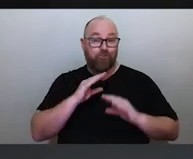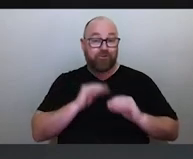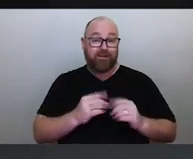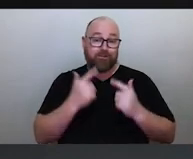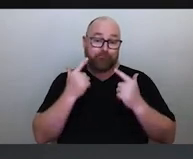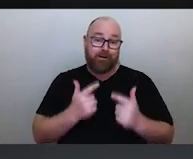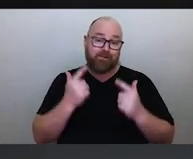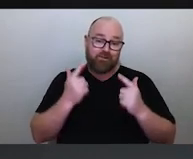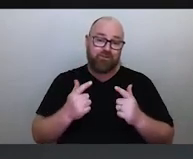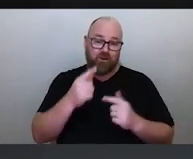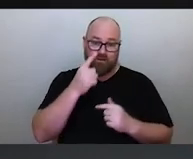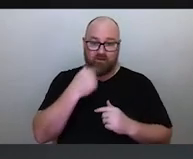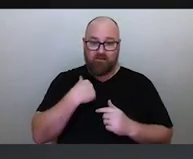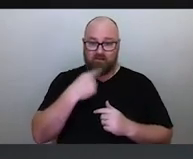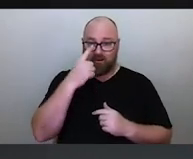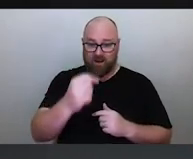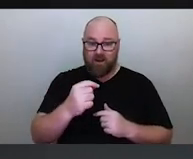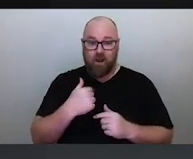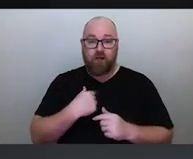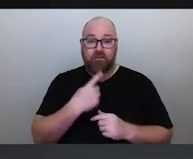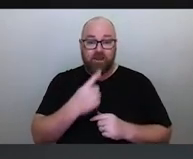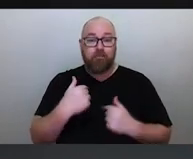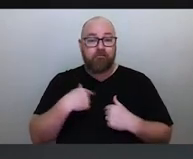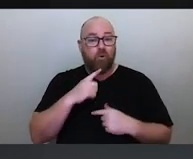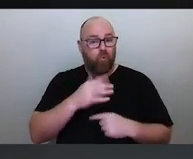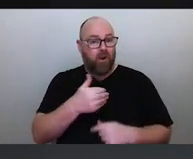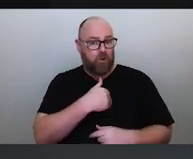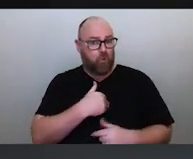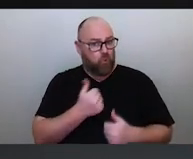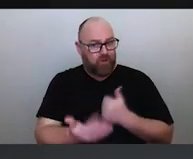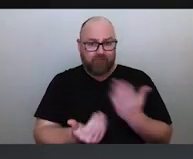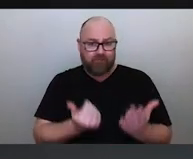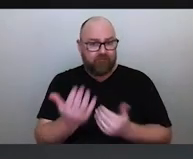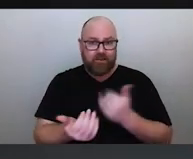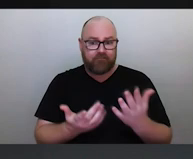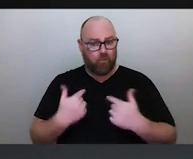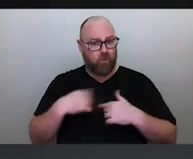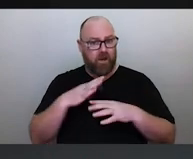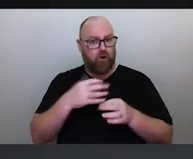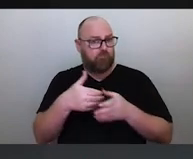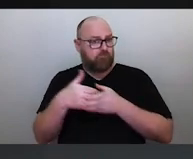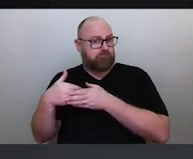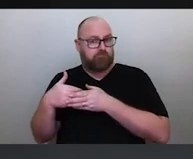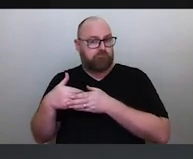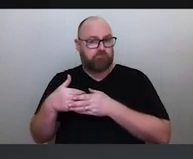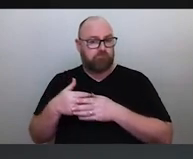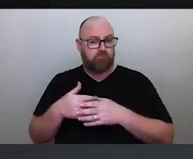As I said a bit earlier, we are giving people where we're not Colonials, we're not taking, we give.